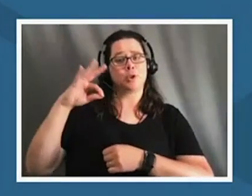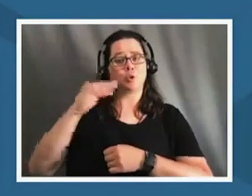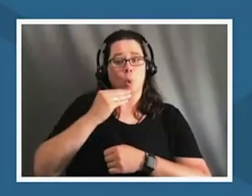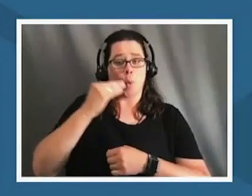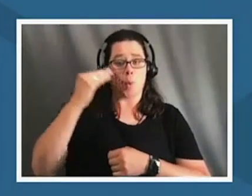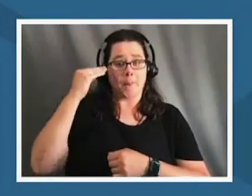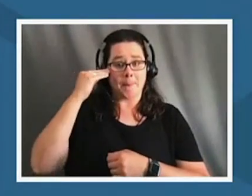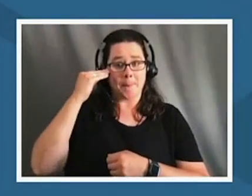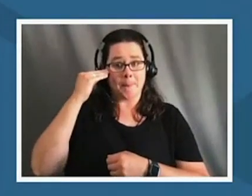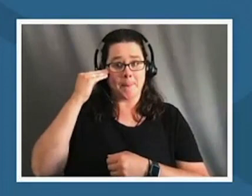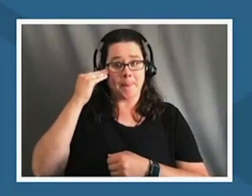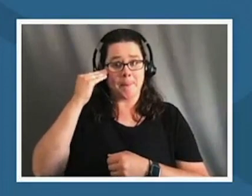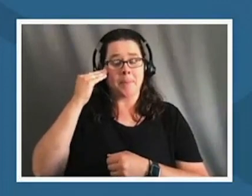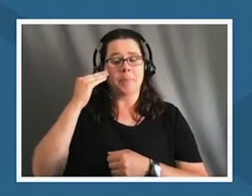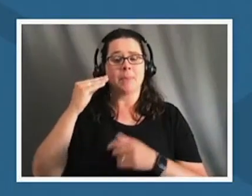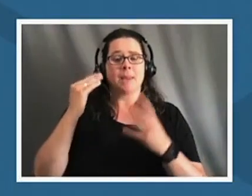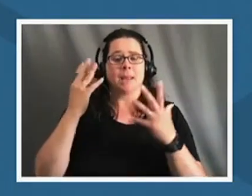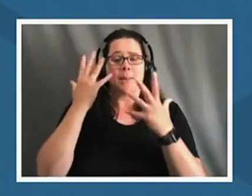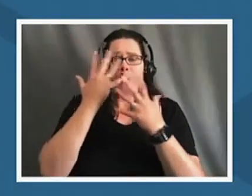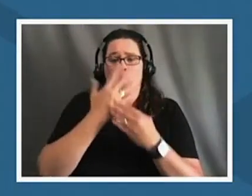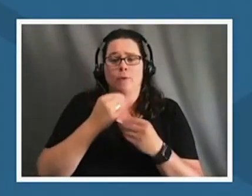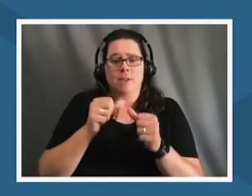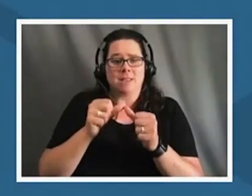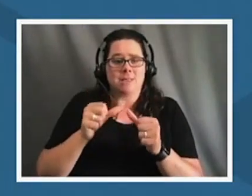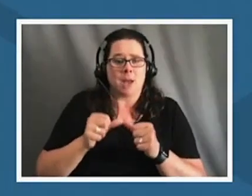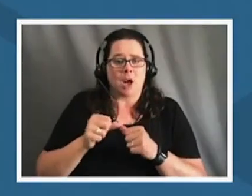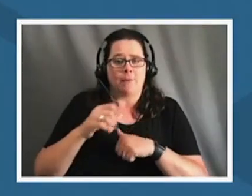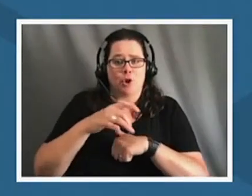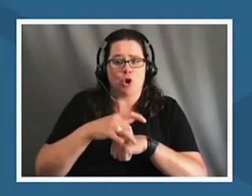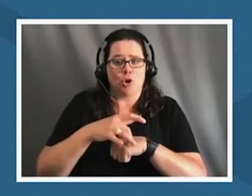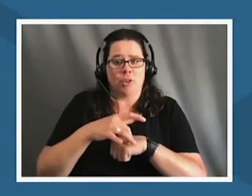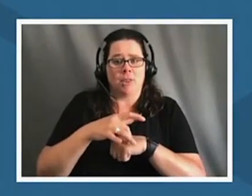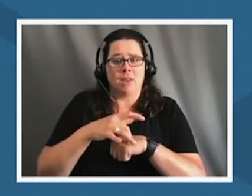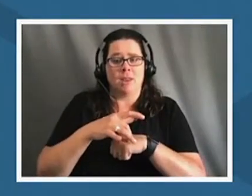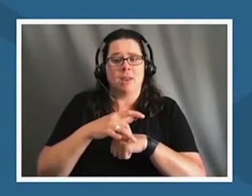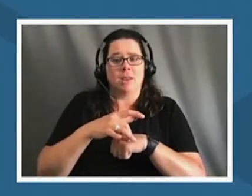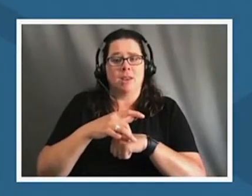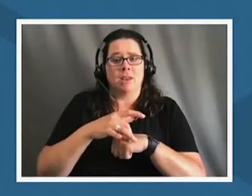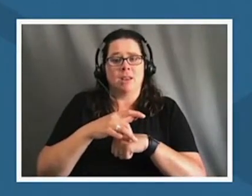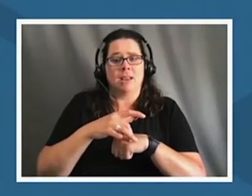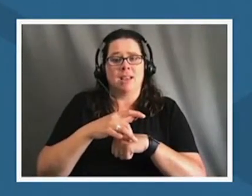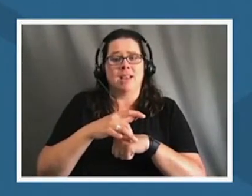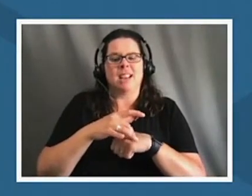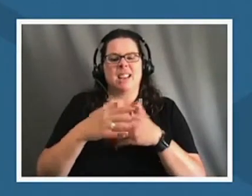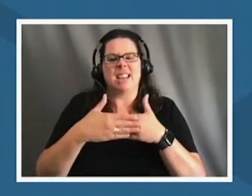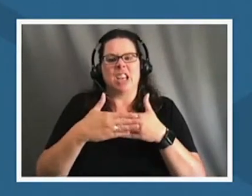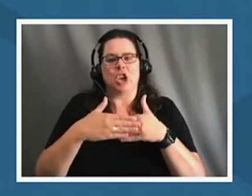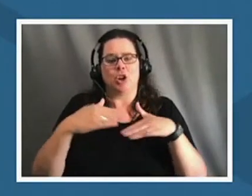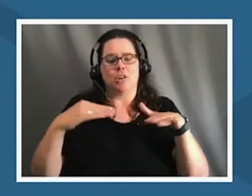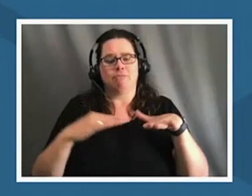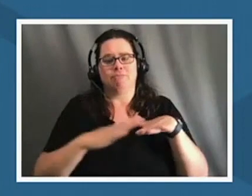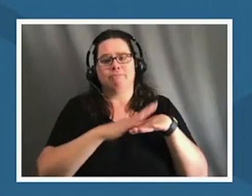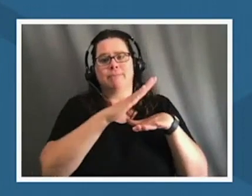is in a beautiful spot of the earth in the foothills of the sierra nevadas